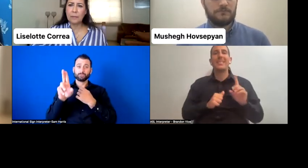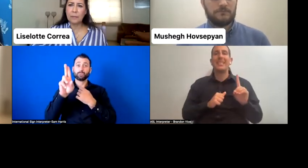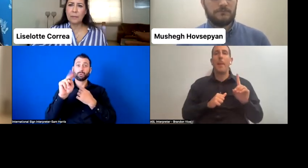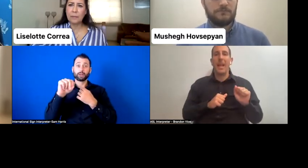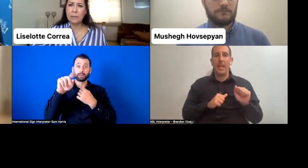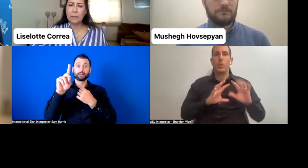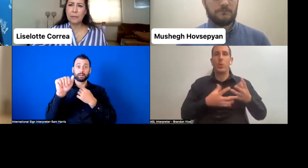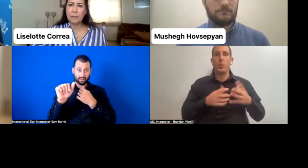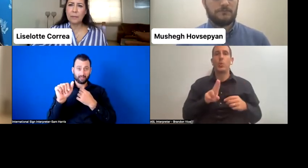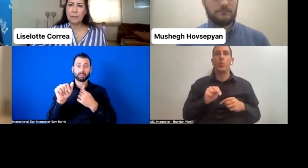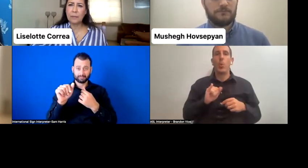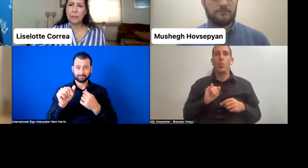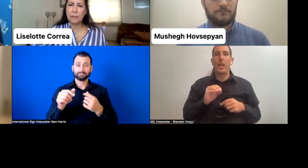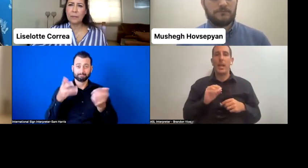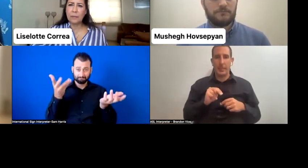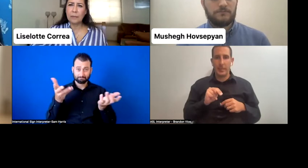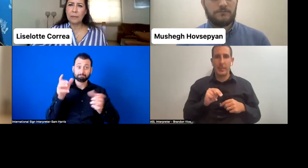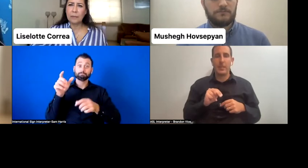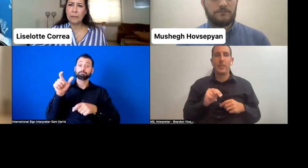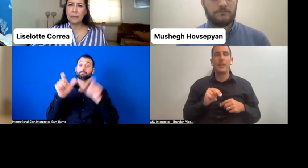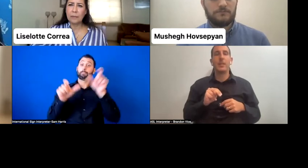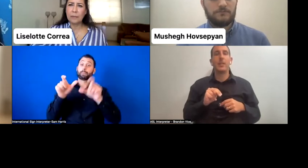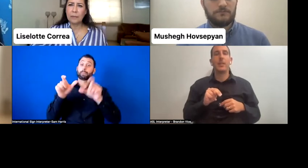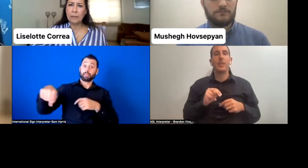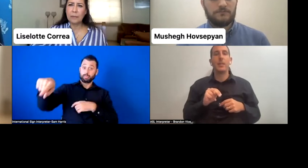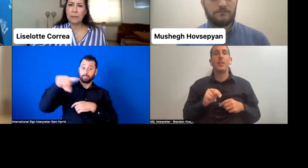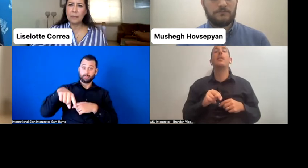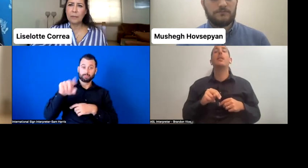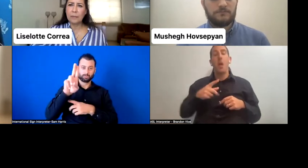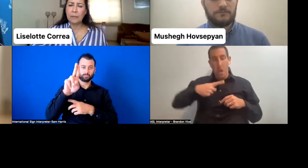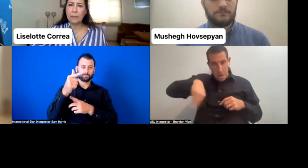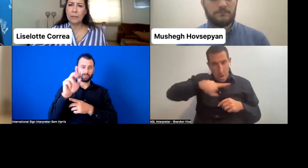And one of the issues that they have is they do have the education and they do have the will.